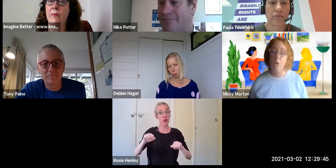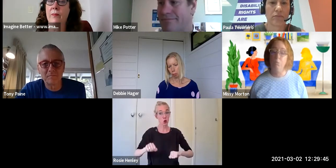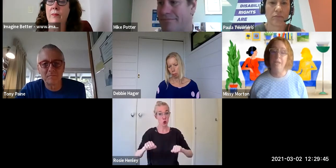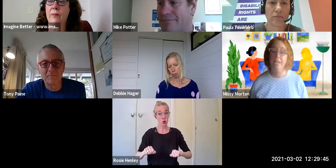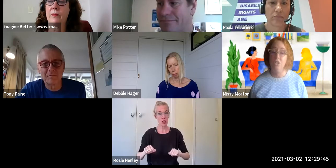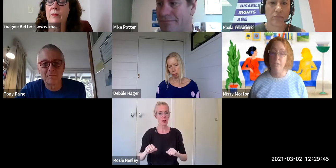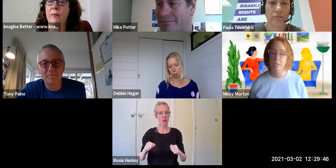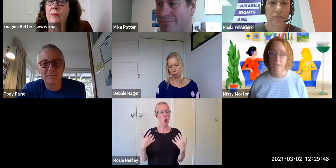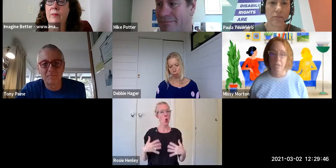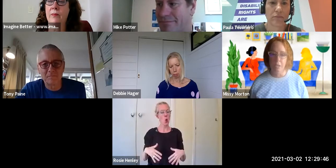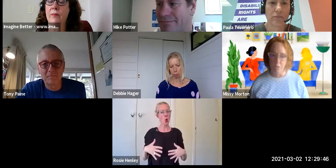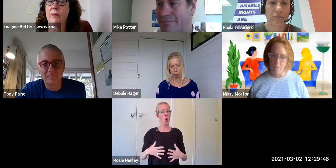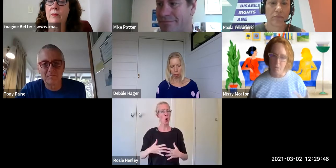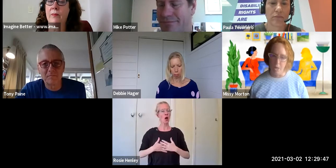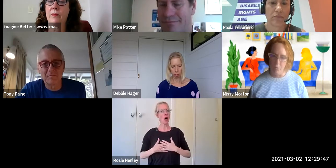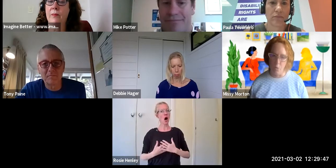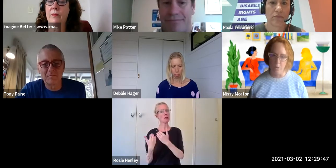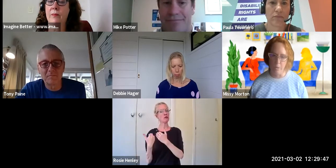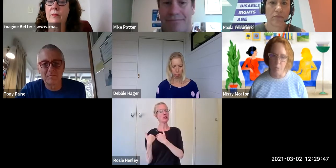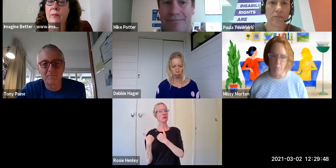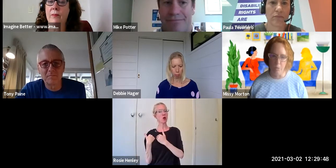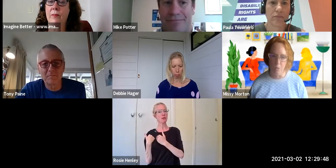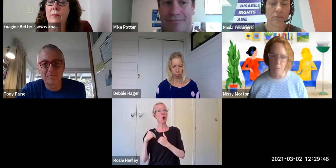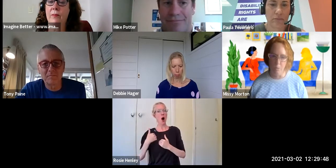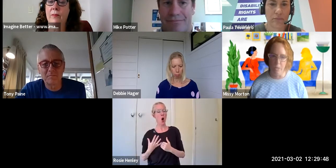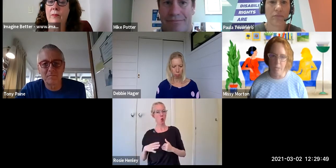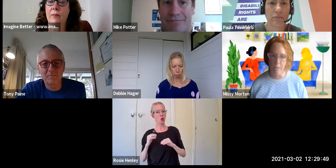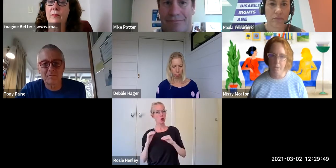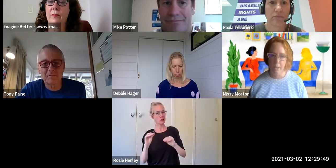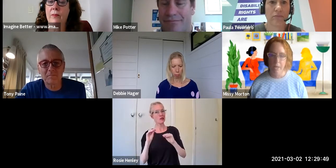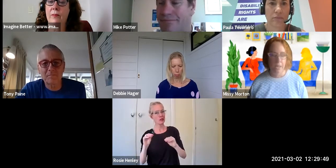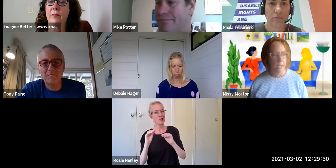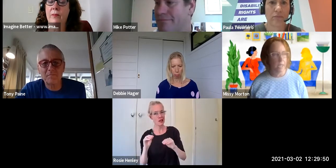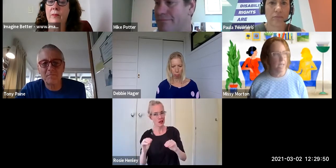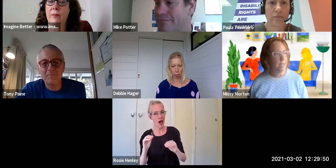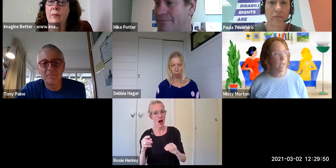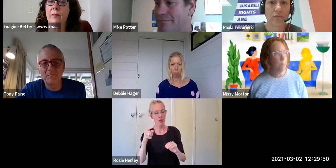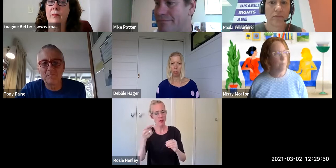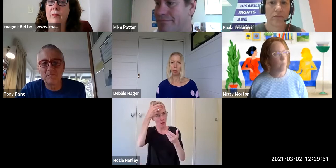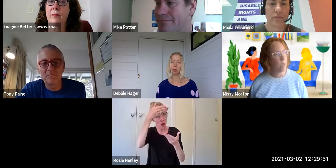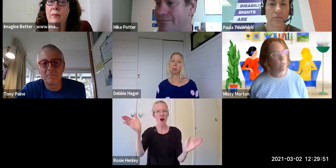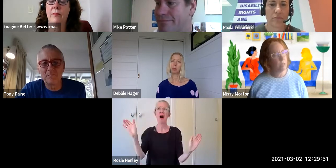obligation to do some of the kind of work that people are talking about now.